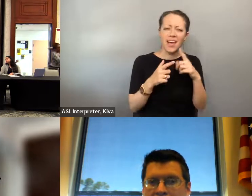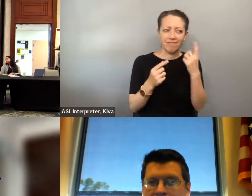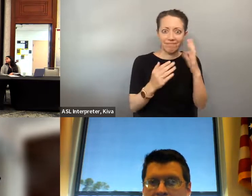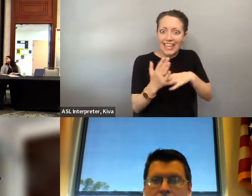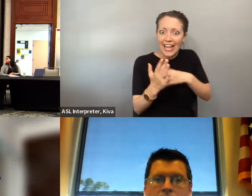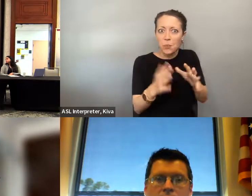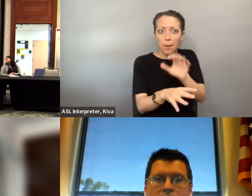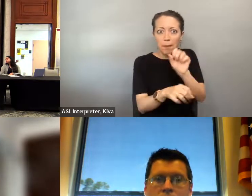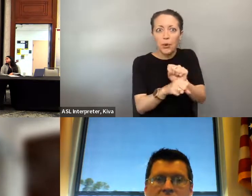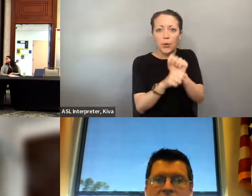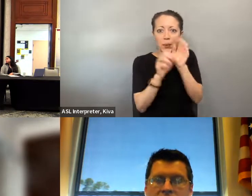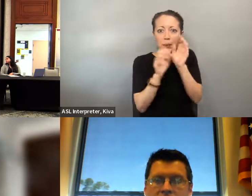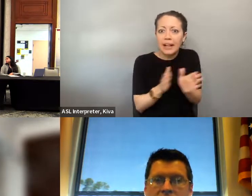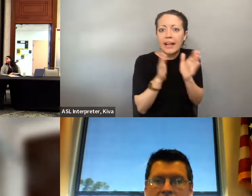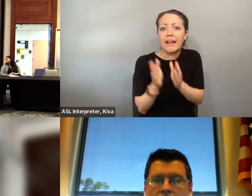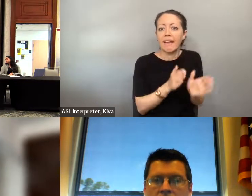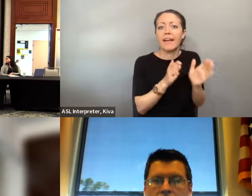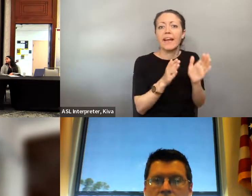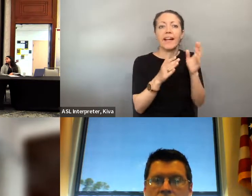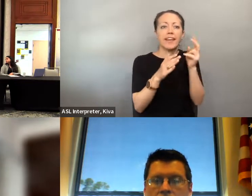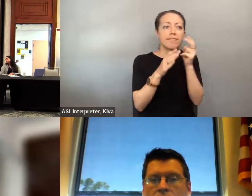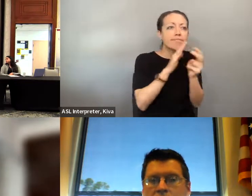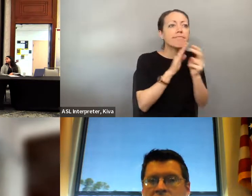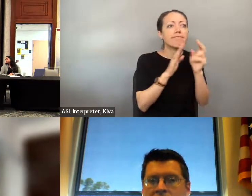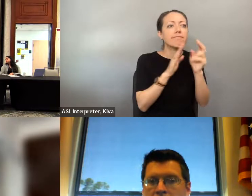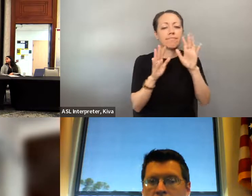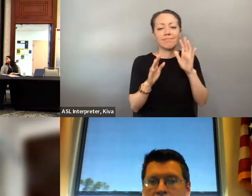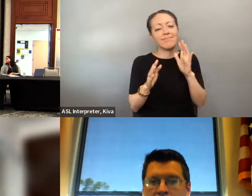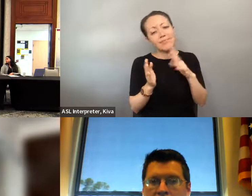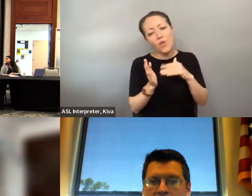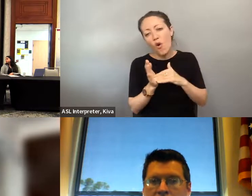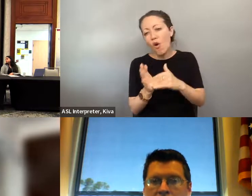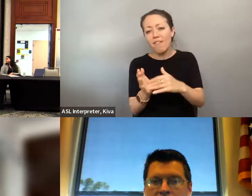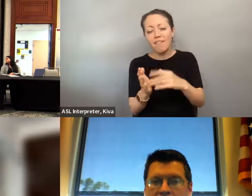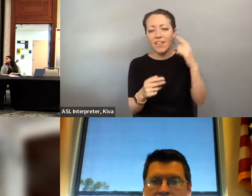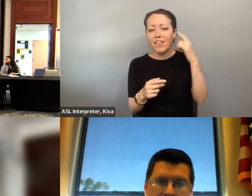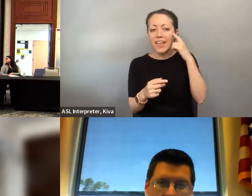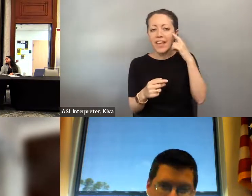recommendation and then, you know, beyond that, knowing how